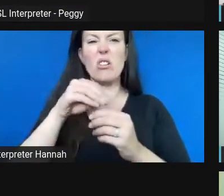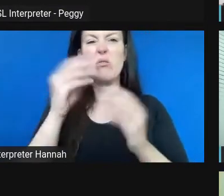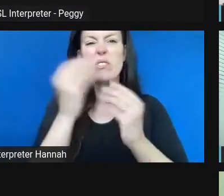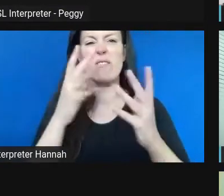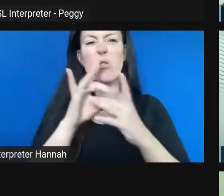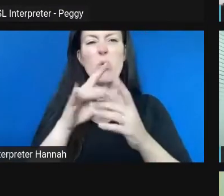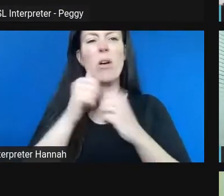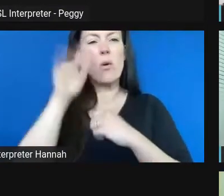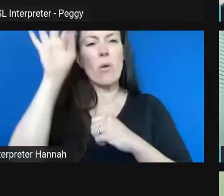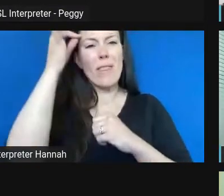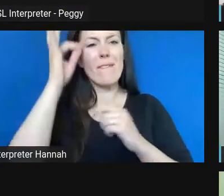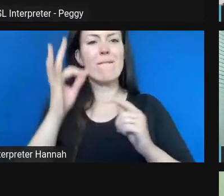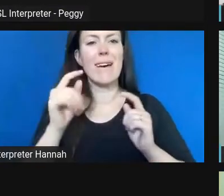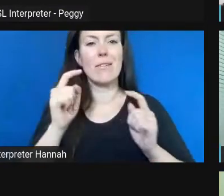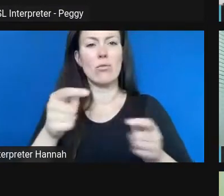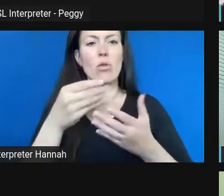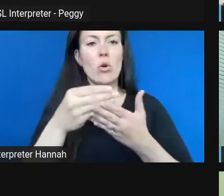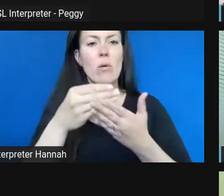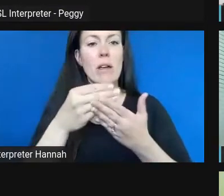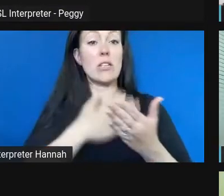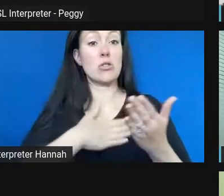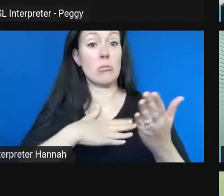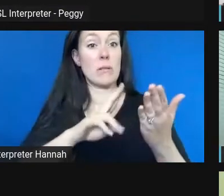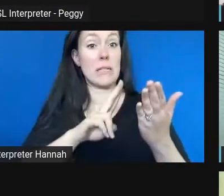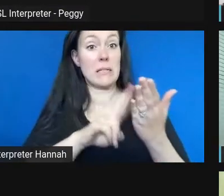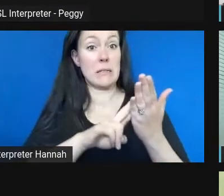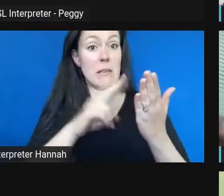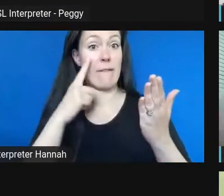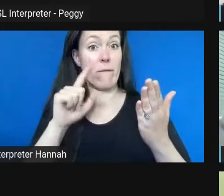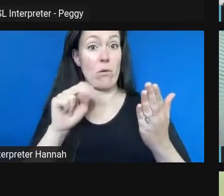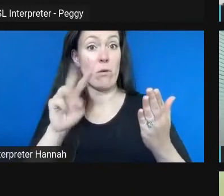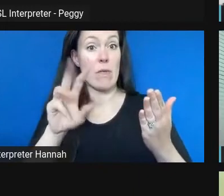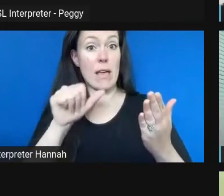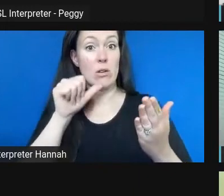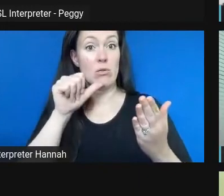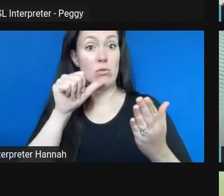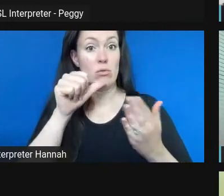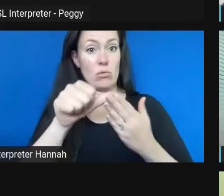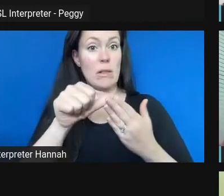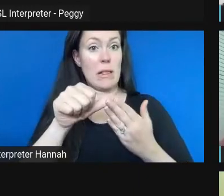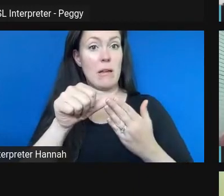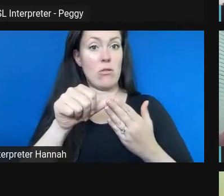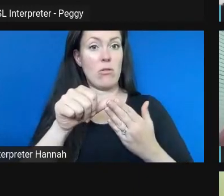So please sign up for that newsletter if you have not already.